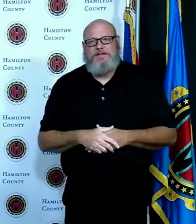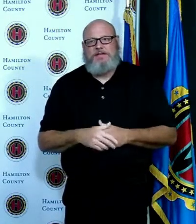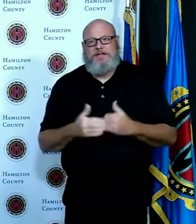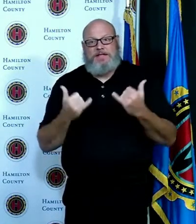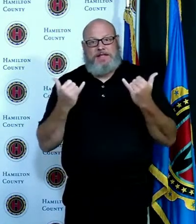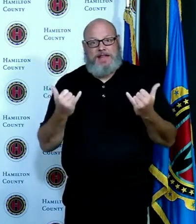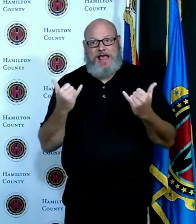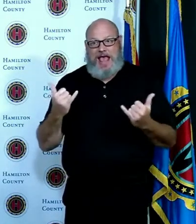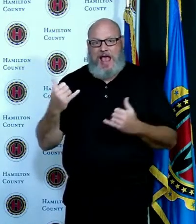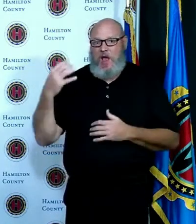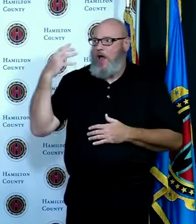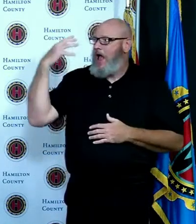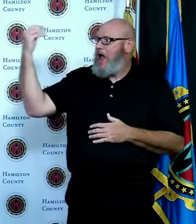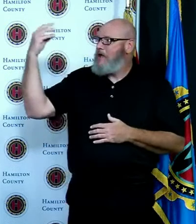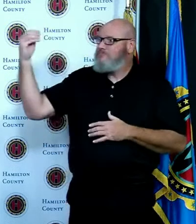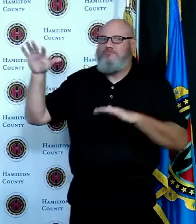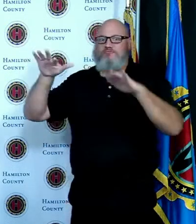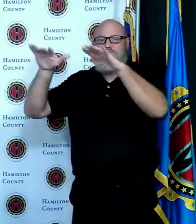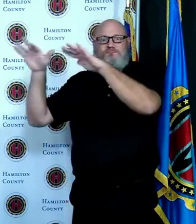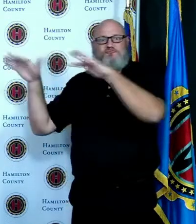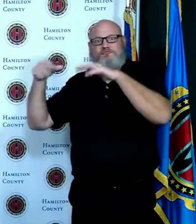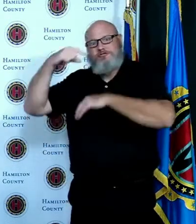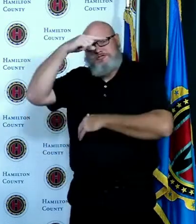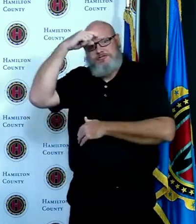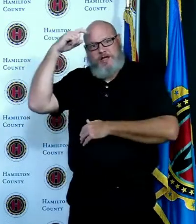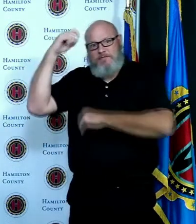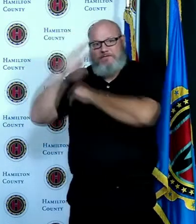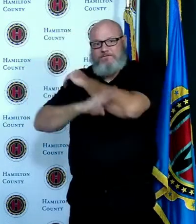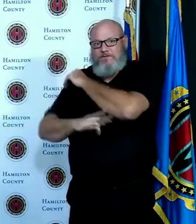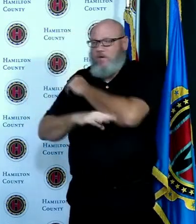or eliminating some of the things that we all love the family gatherings